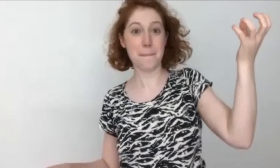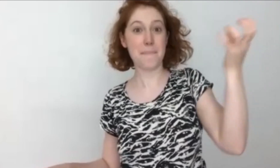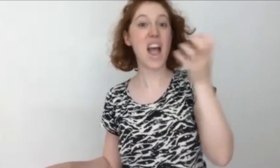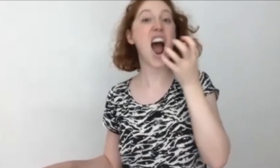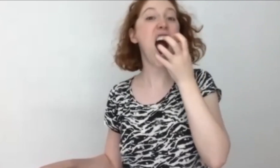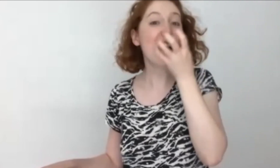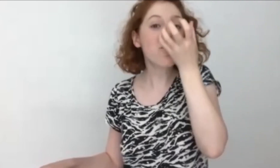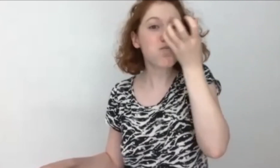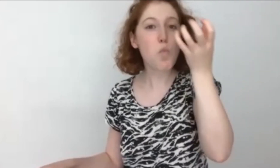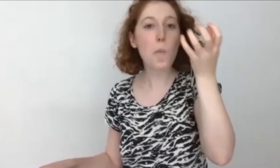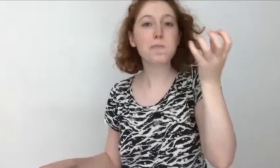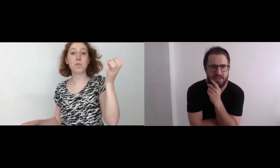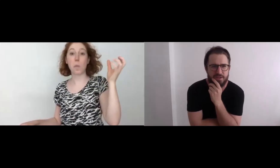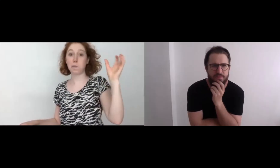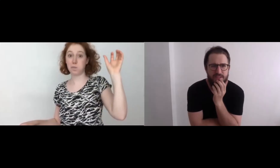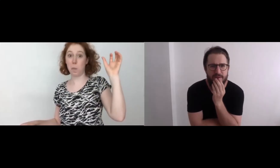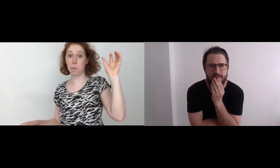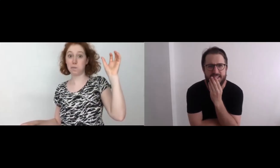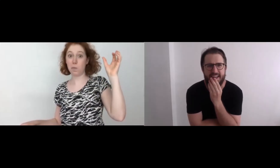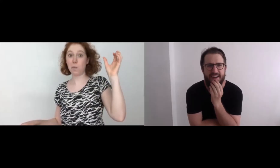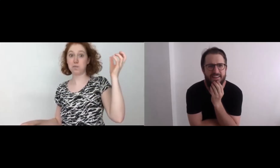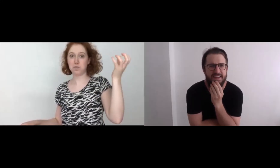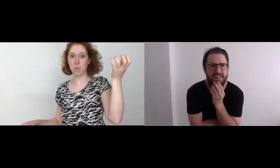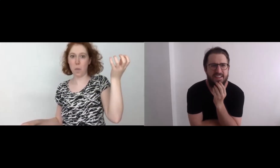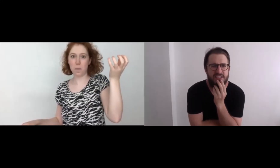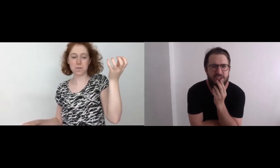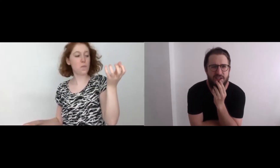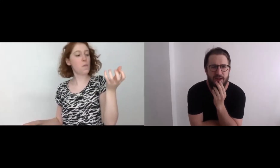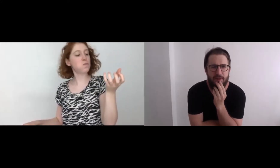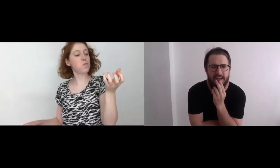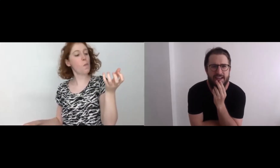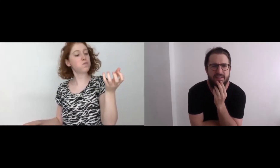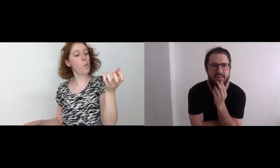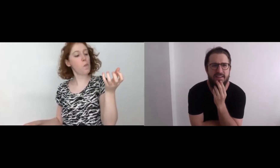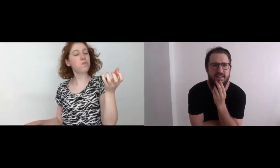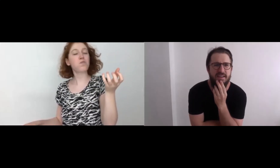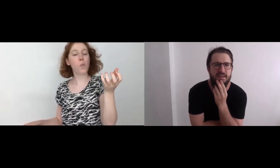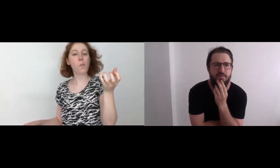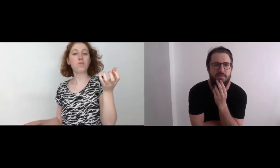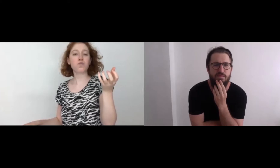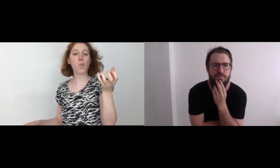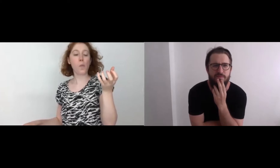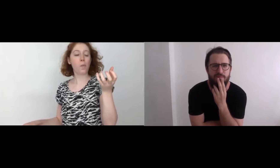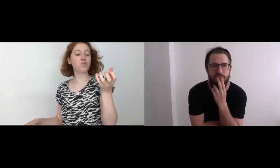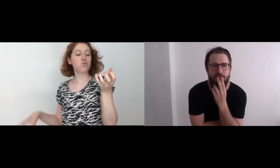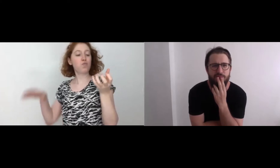Hmmm, ok, she pulled something down, she took a bite mmm,